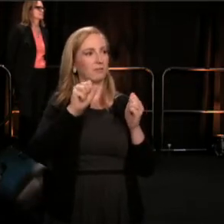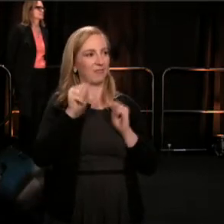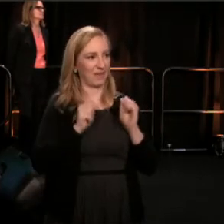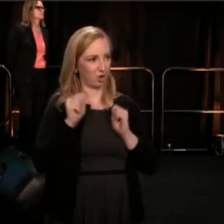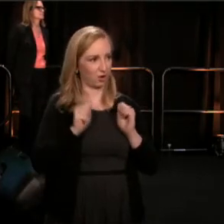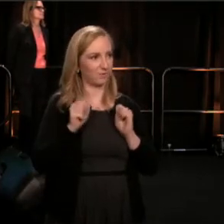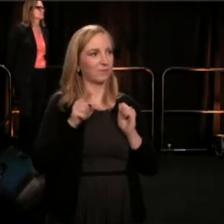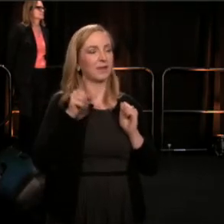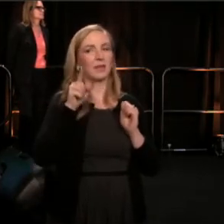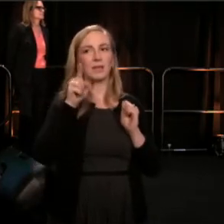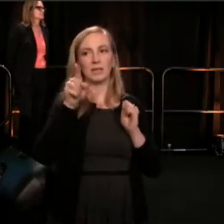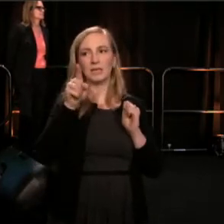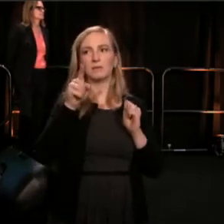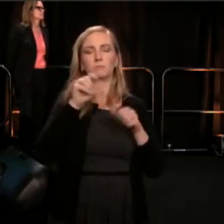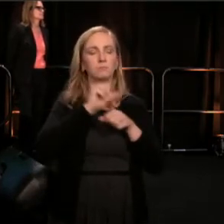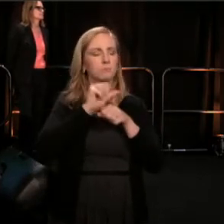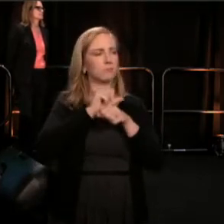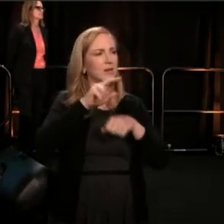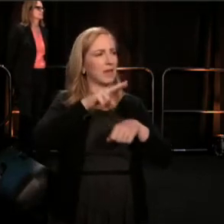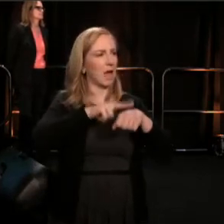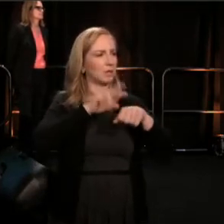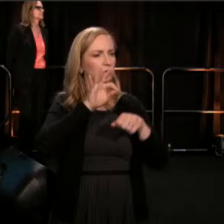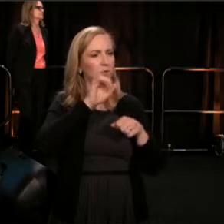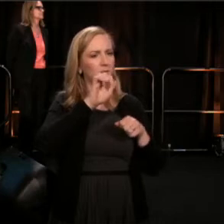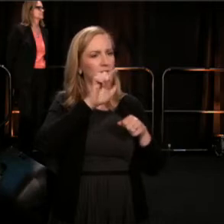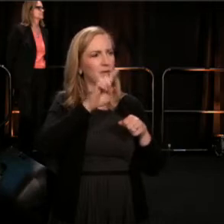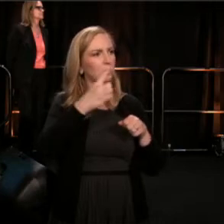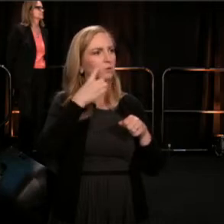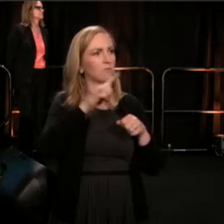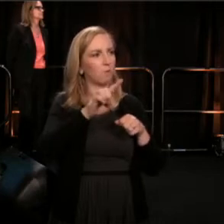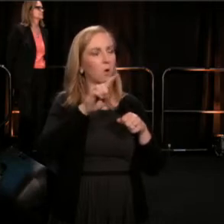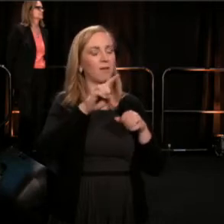and a National Field Program Director with the Committee for Racial Justice,